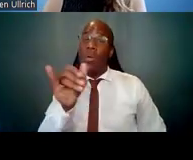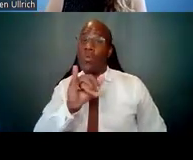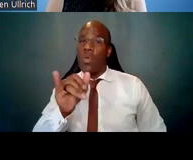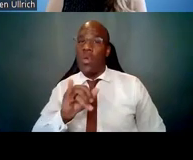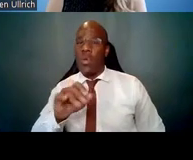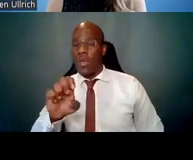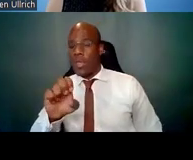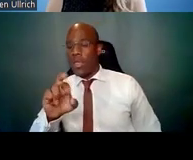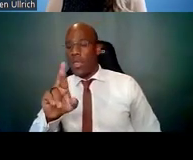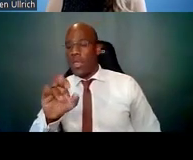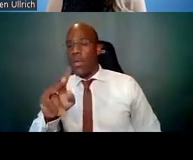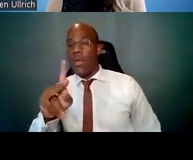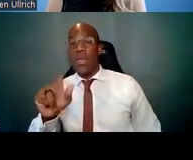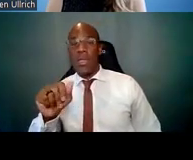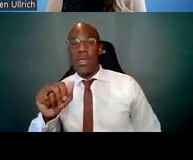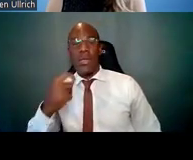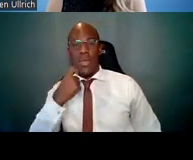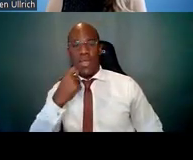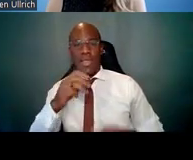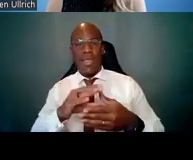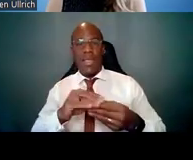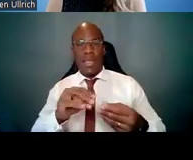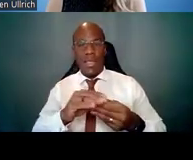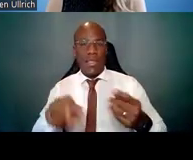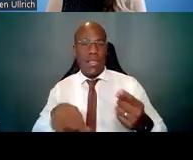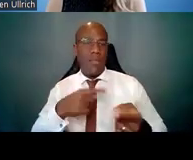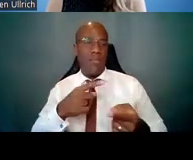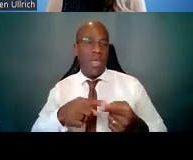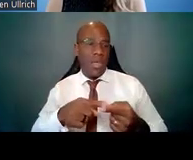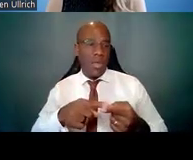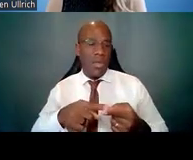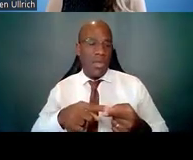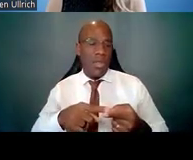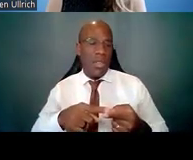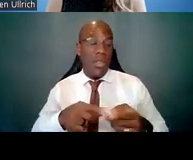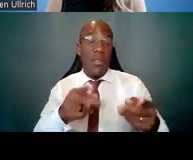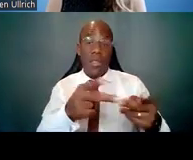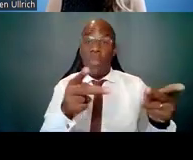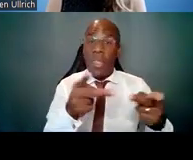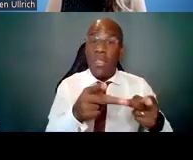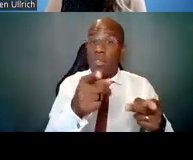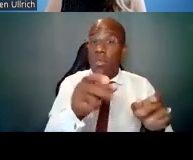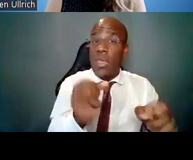that there is a place where not only can you sign up to receive notification